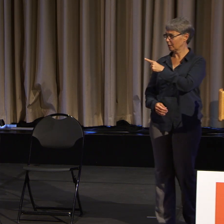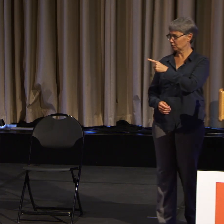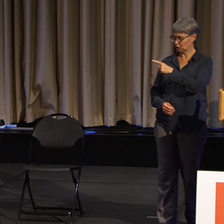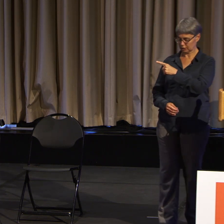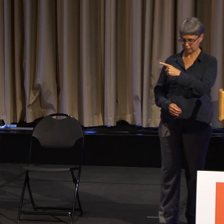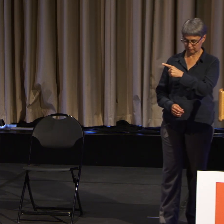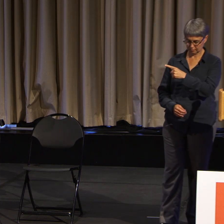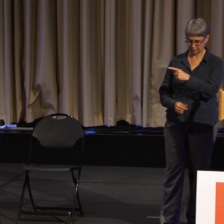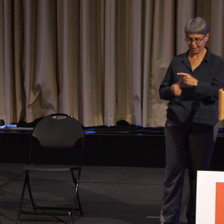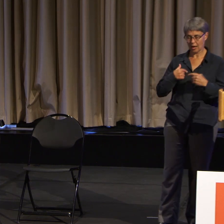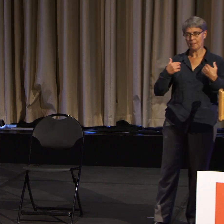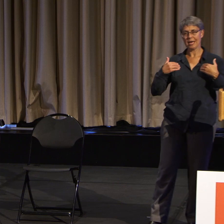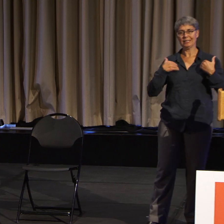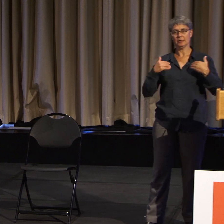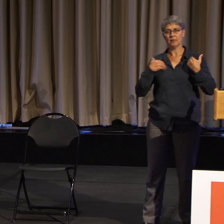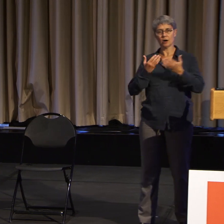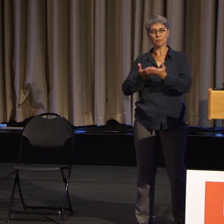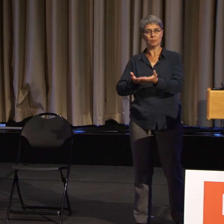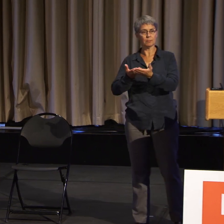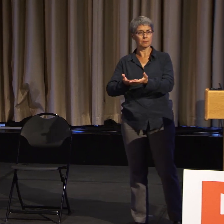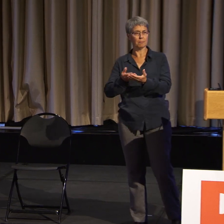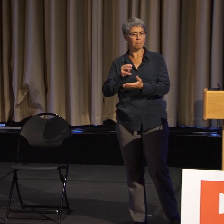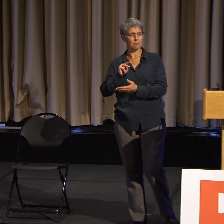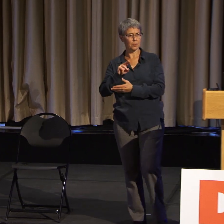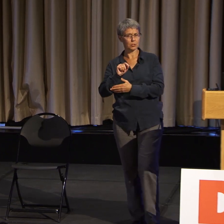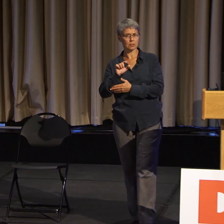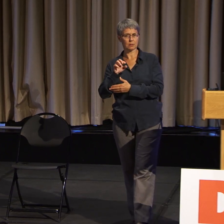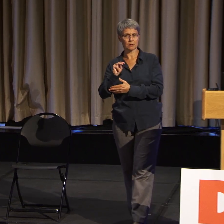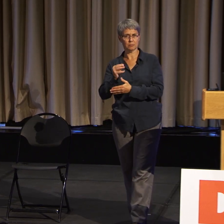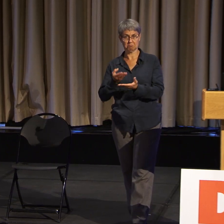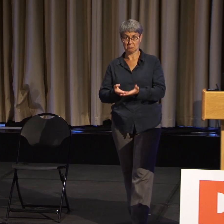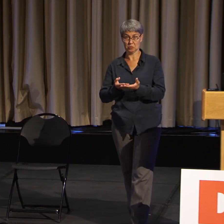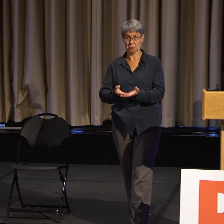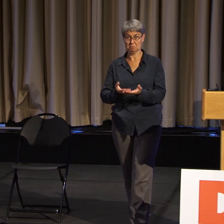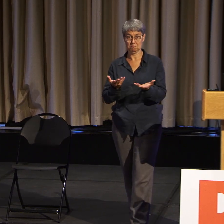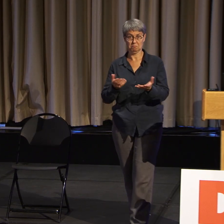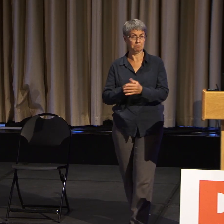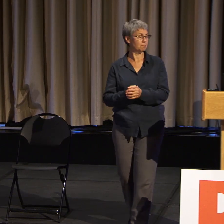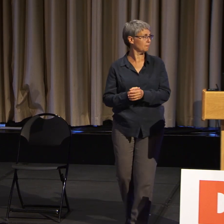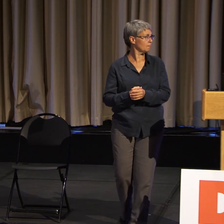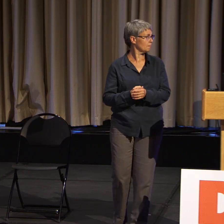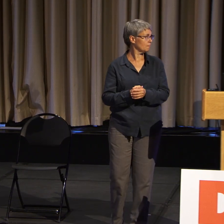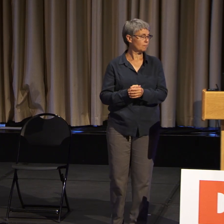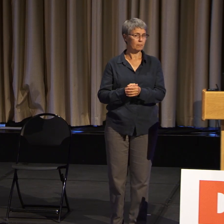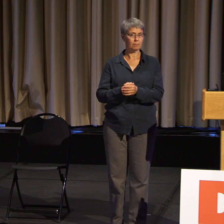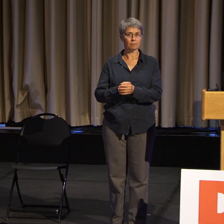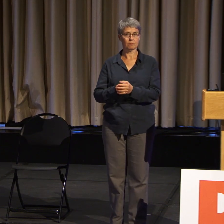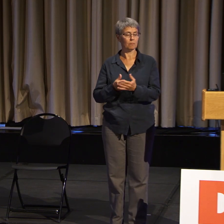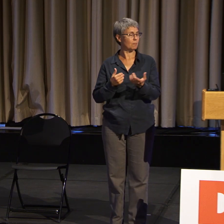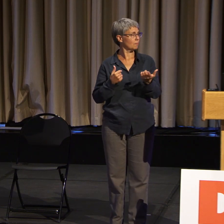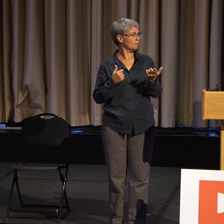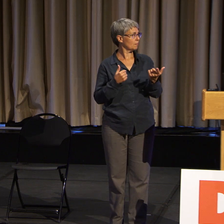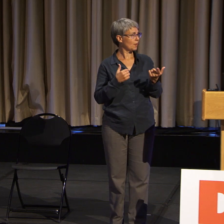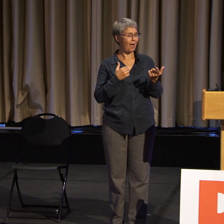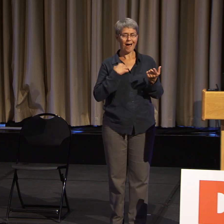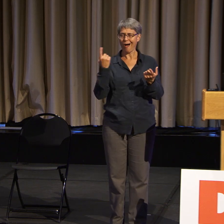Muslim who doesn't really-- I have trouble bridging kind of the gap between disability spaces and Muslim spaces.